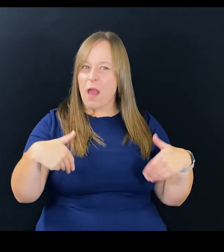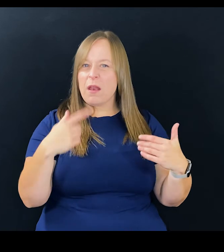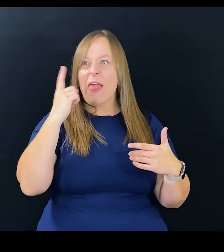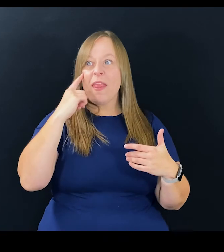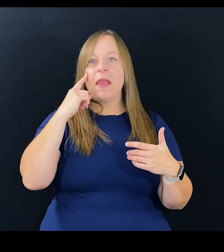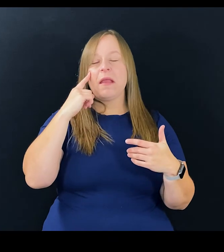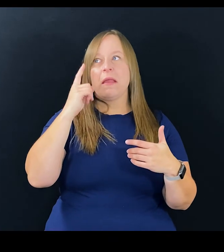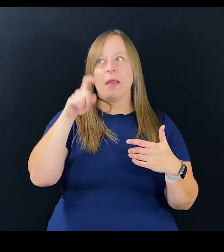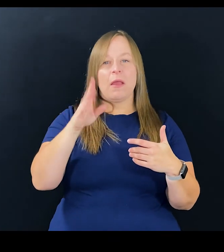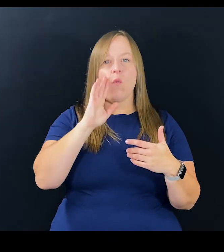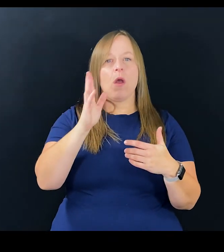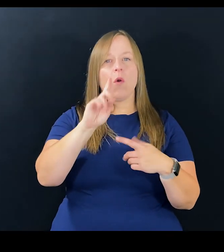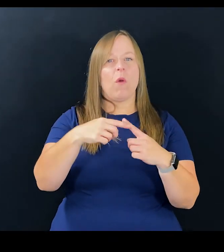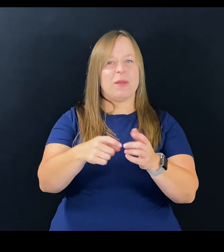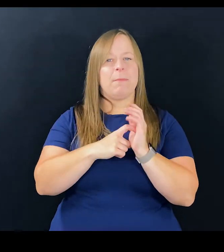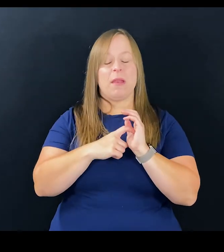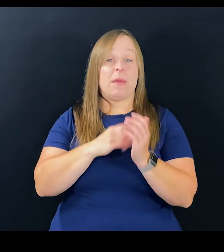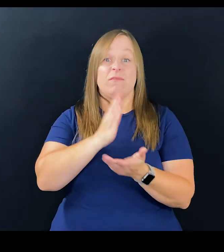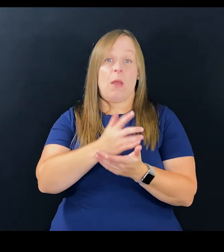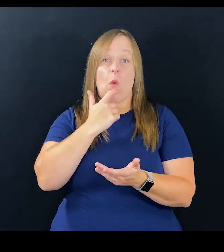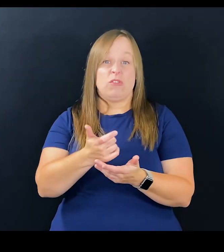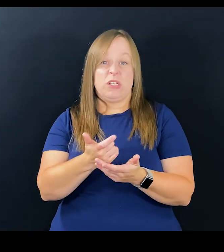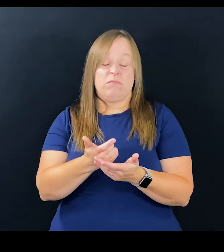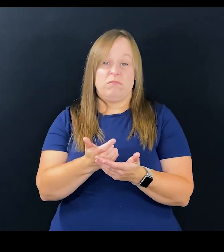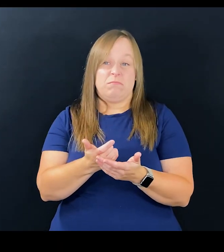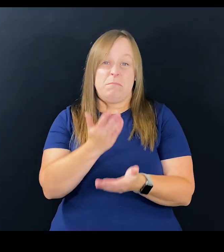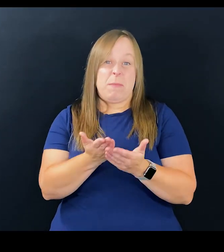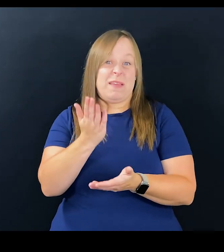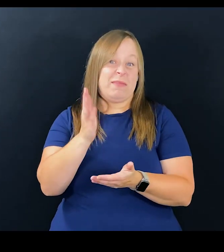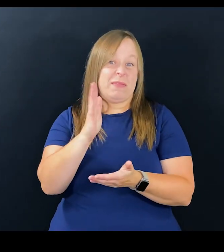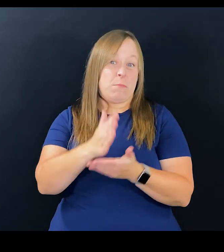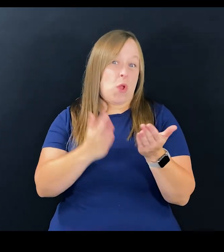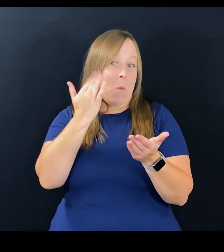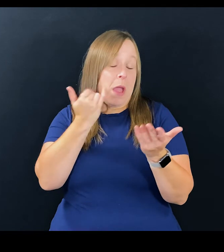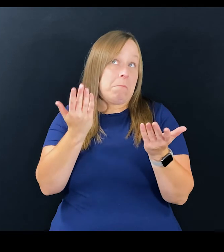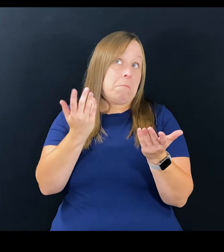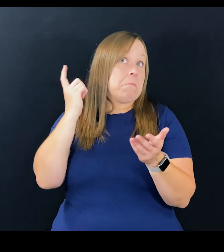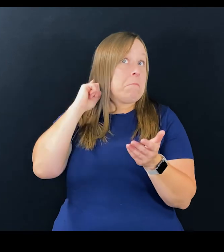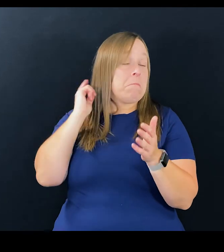visual medium yet, I think it will when we demand it, but I've stopped watching, maybe that's partly why.